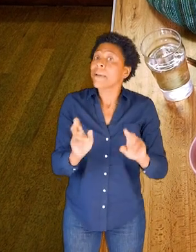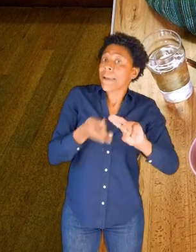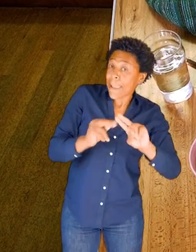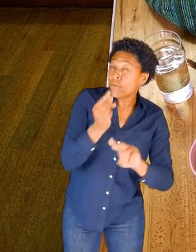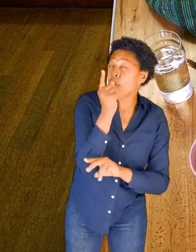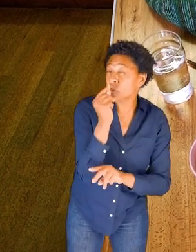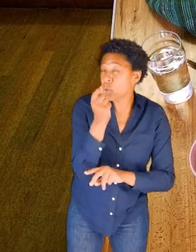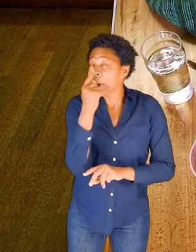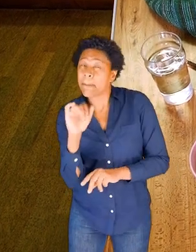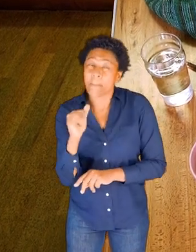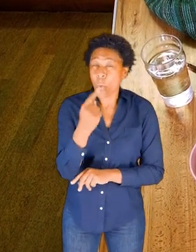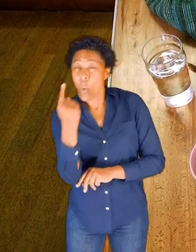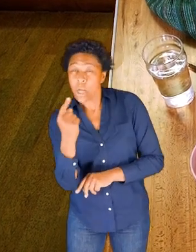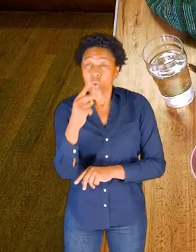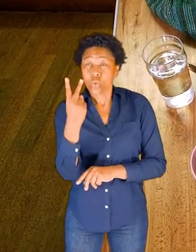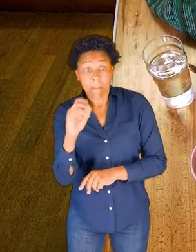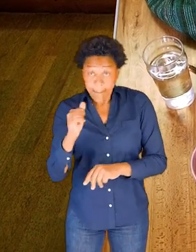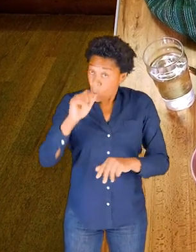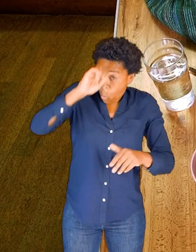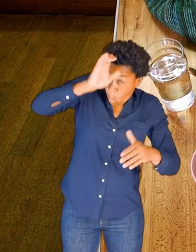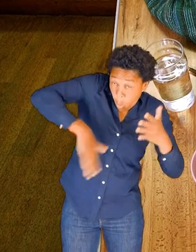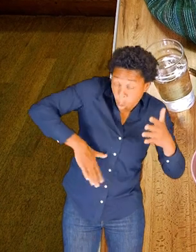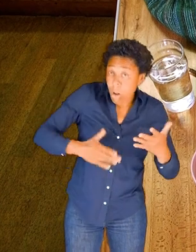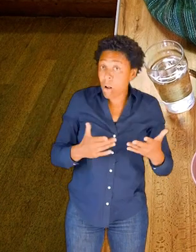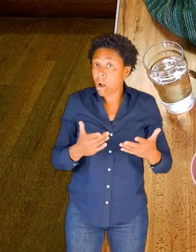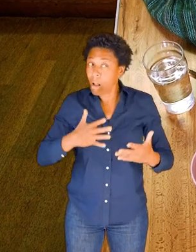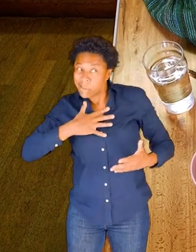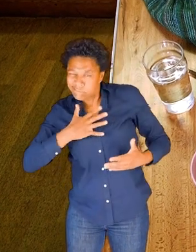but if you can find one or two or perhaps, all of them, and you feel like you'd like